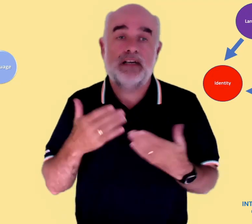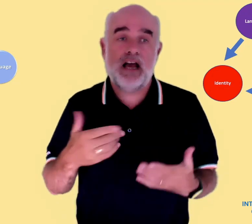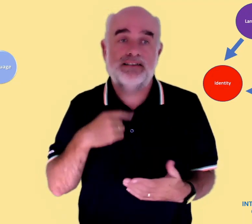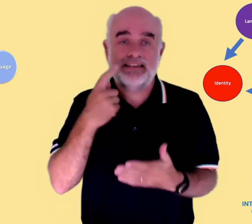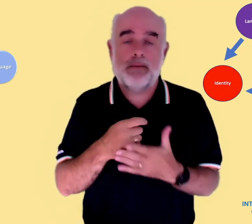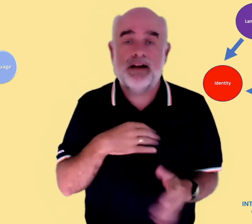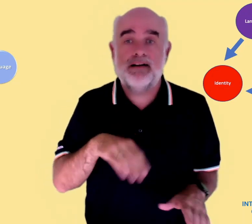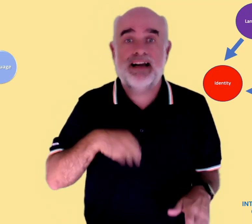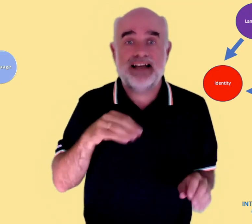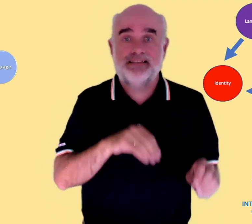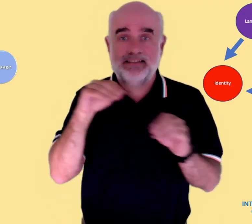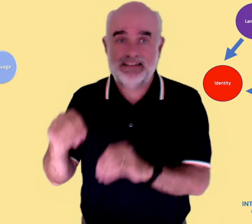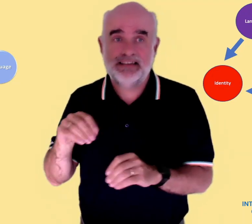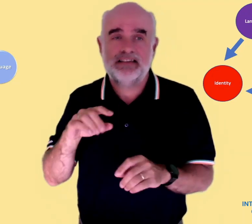Some more survey results now, and again,